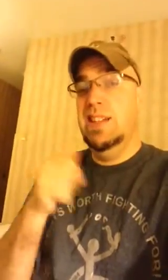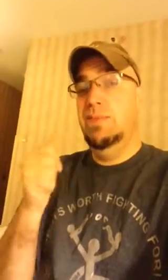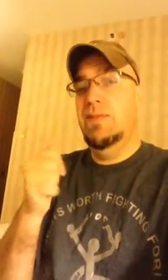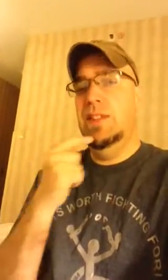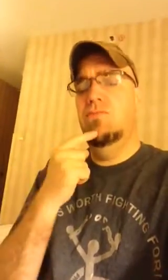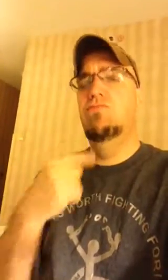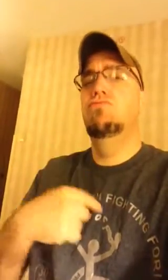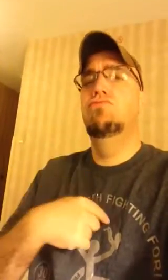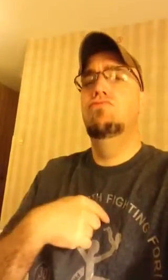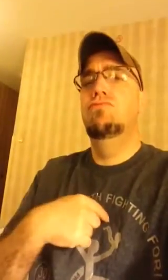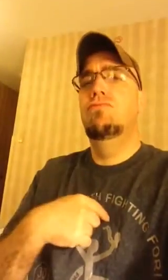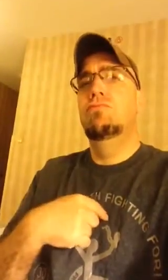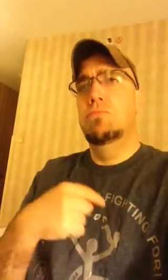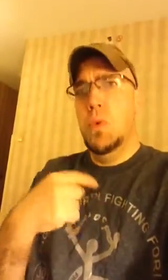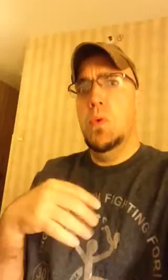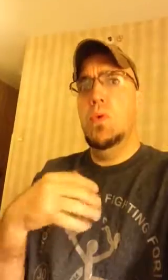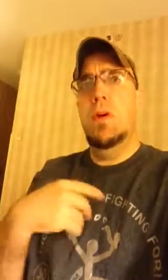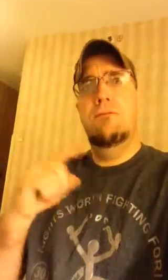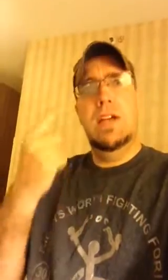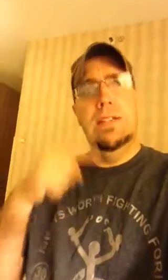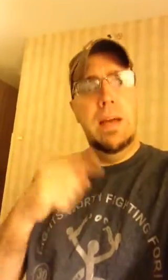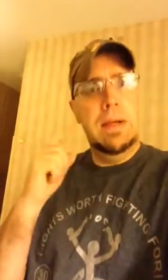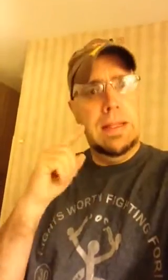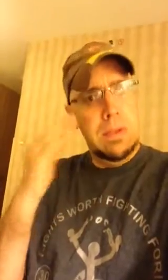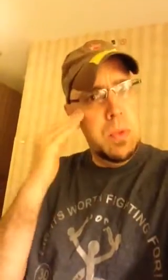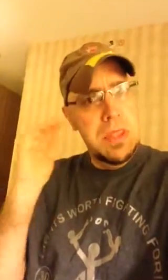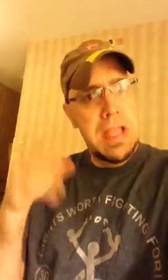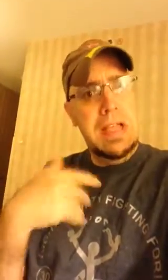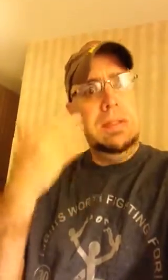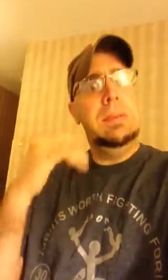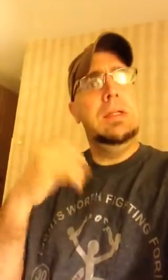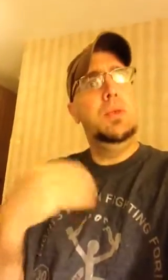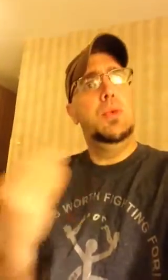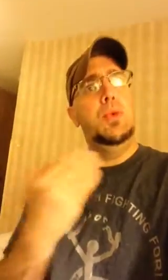He himself said that was first time he heard and knew that.